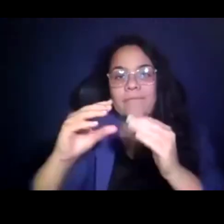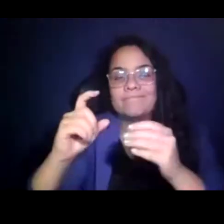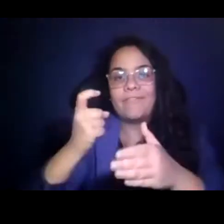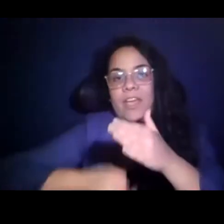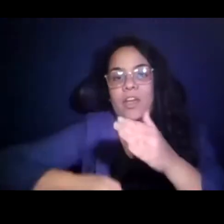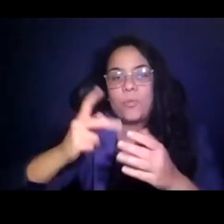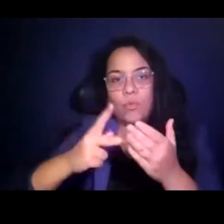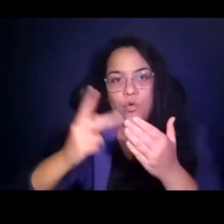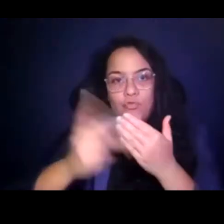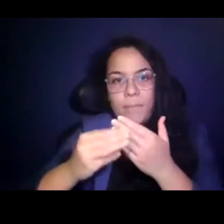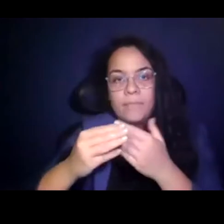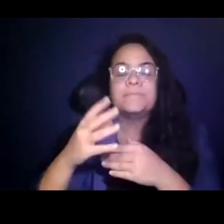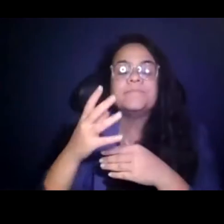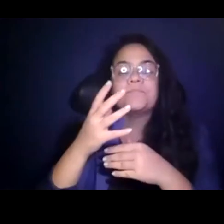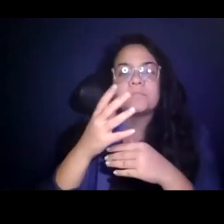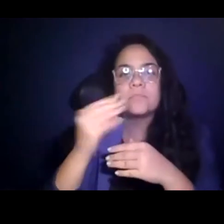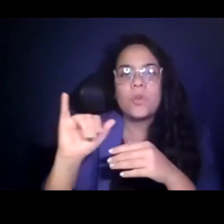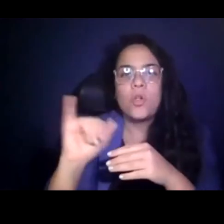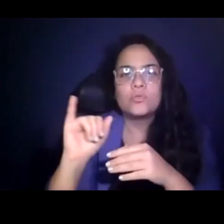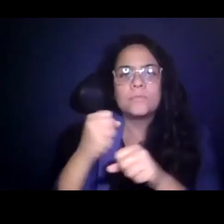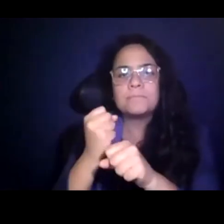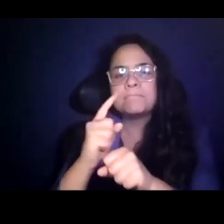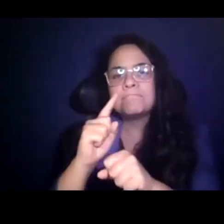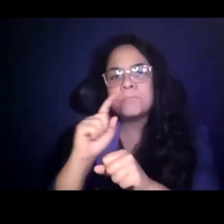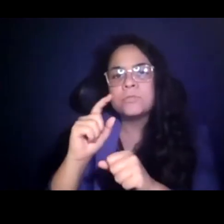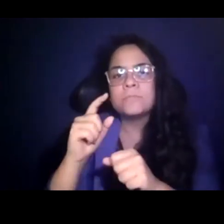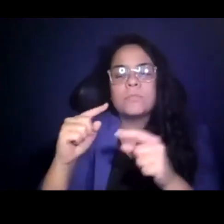justice and enforcement policies that may 15:18:20 disproportionately impact already